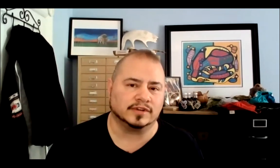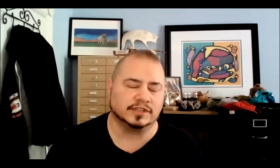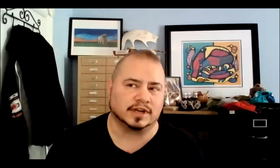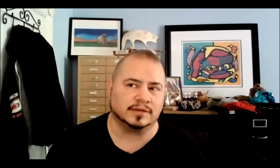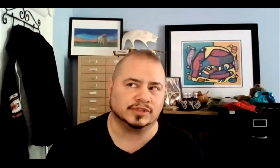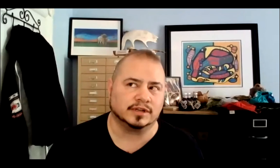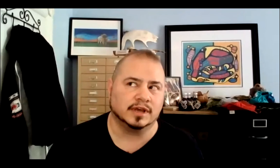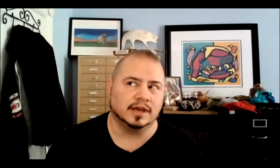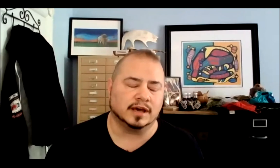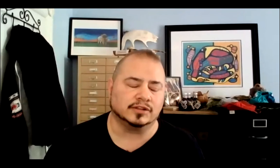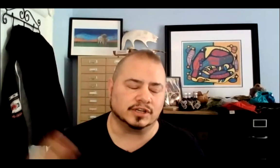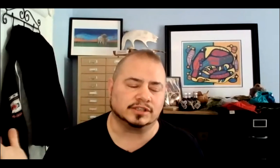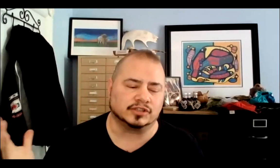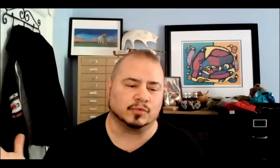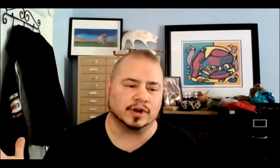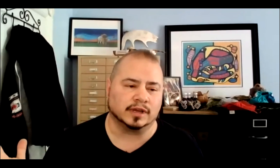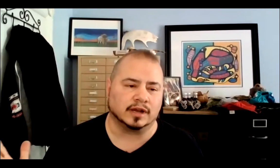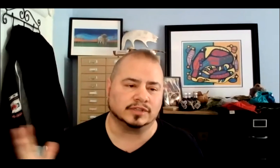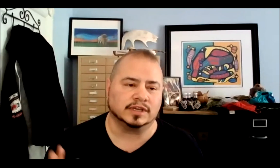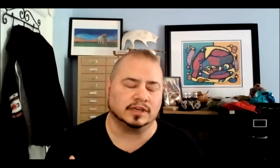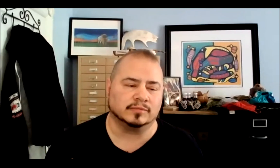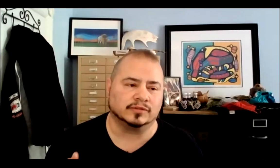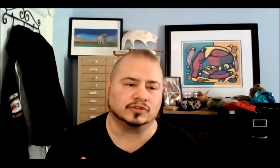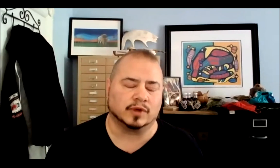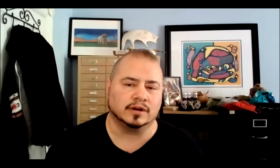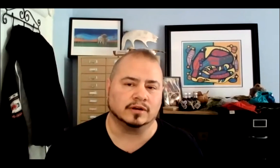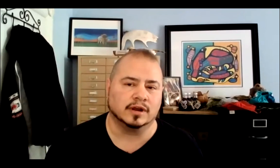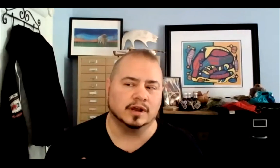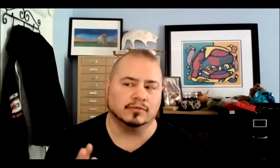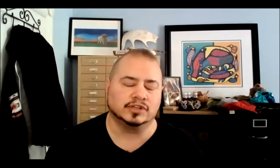of us at times, and just this morning I was thinking about this writer, Richard